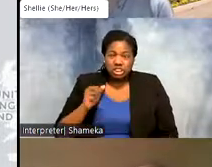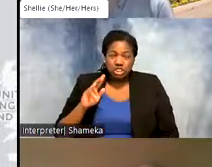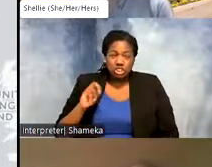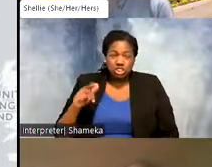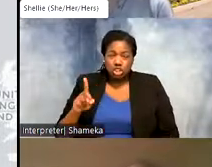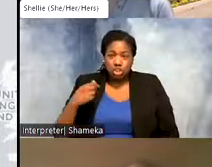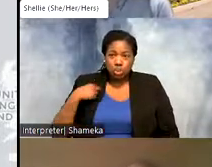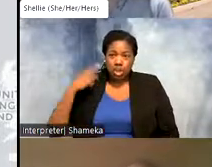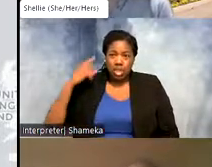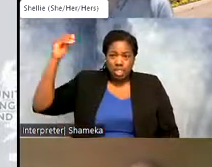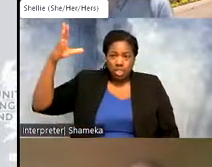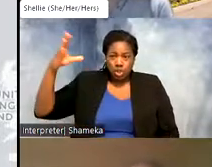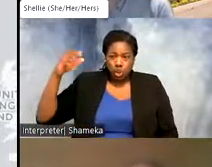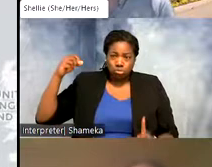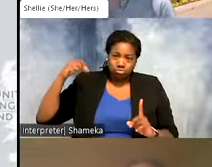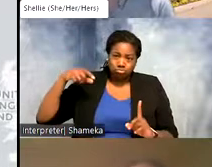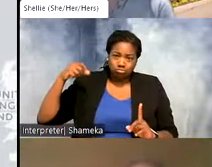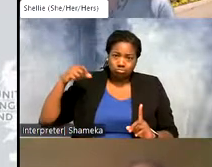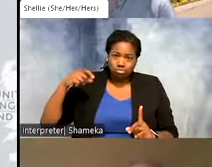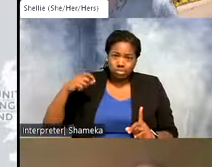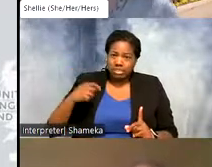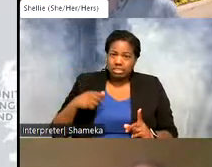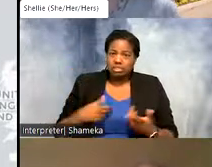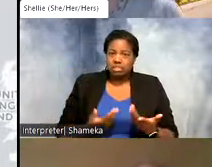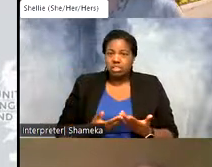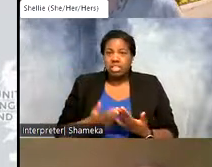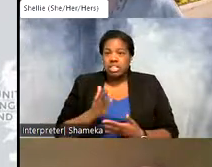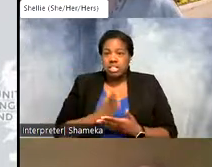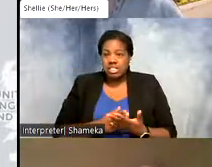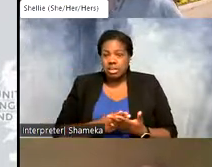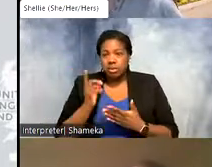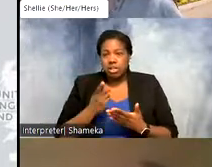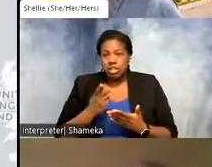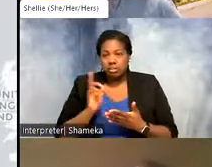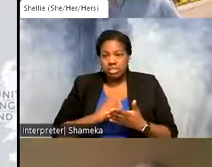tags don't necessarily do that. Some are only designed to last for a couple of months